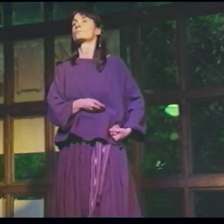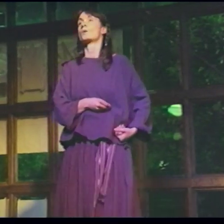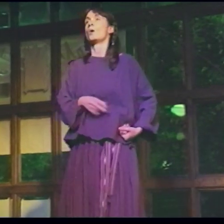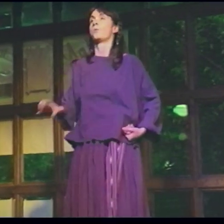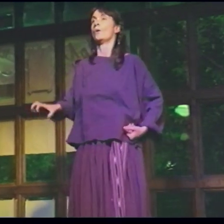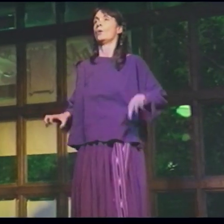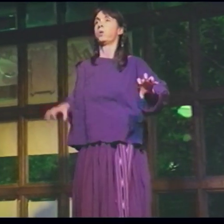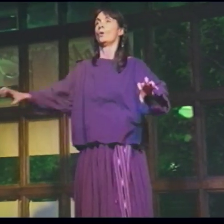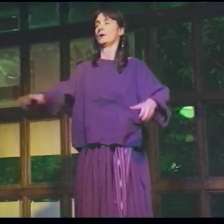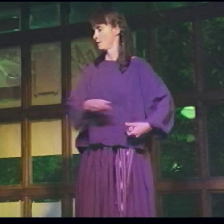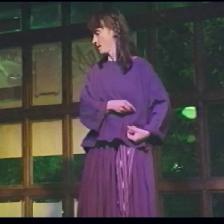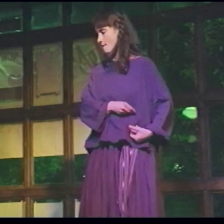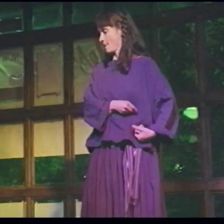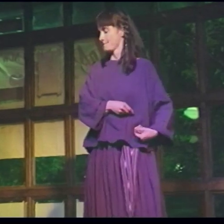Chocolate! Chocolate!